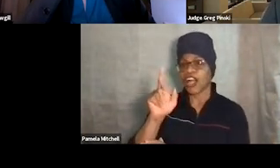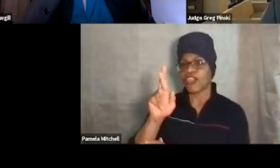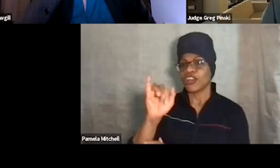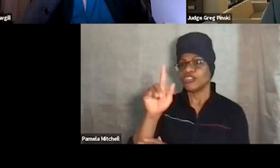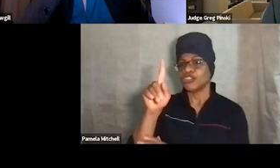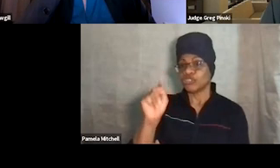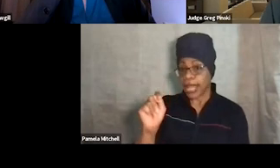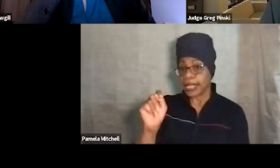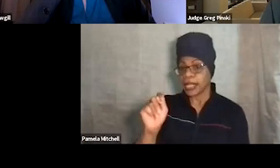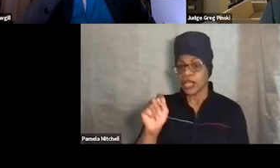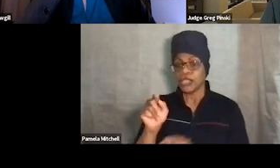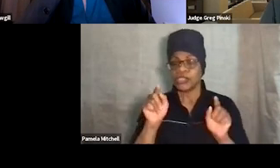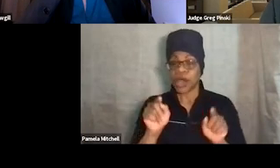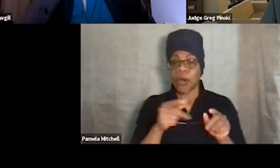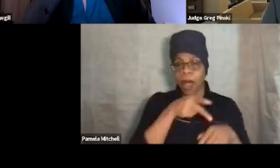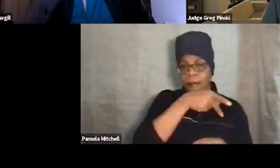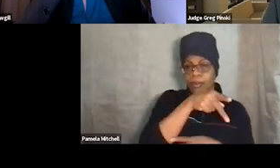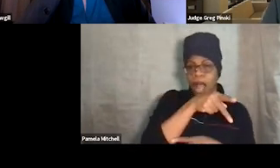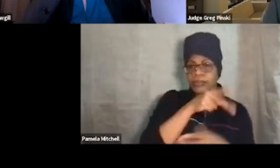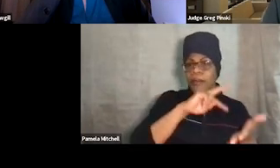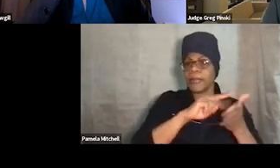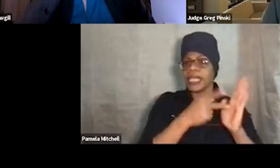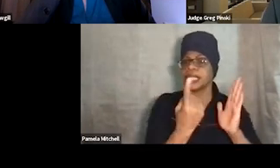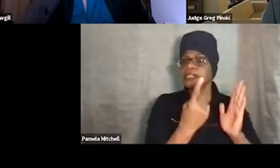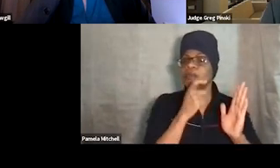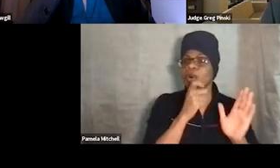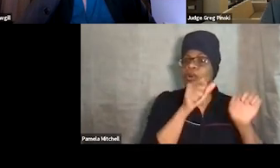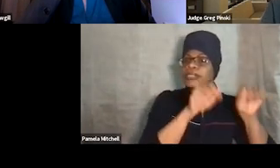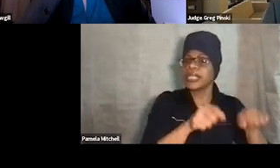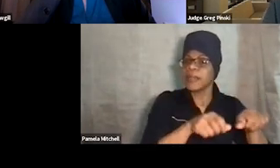remember, proximal is something that someone is capable of performing now;